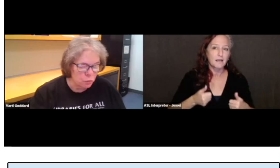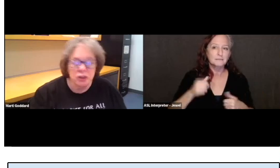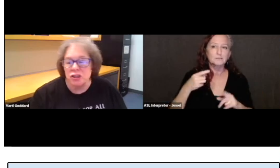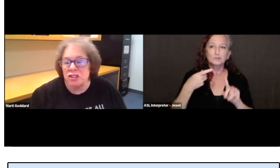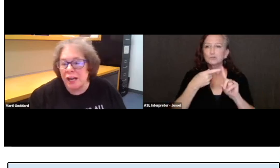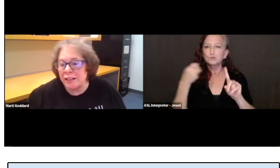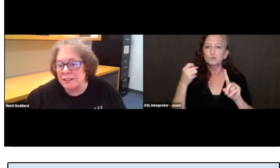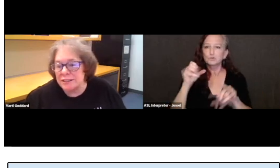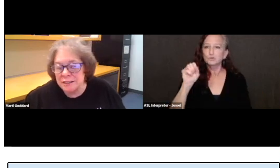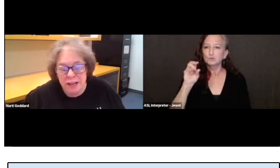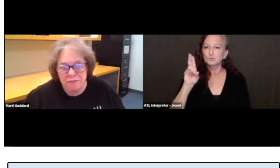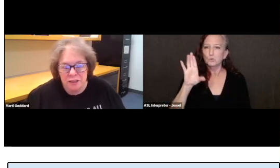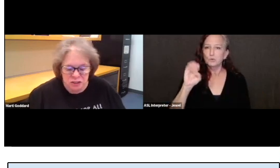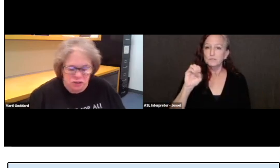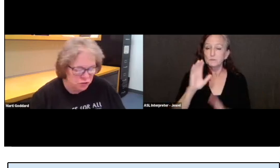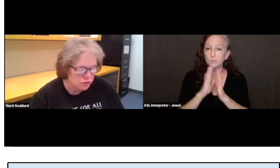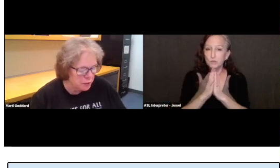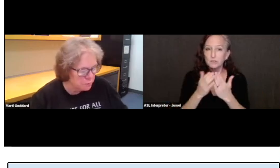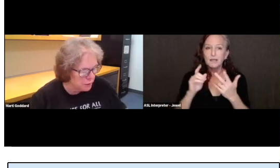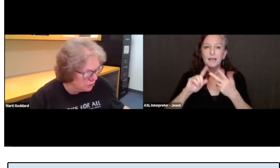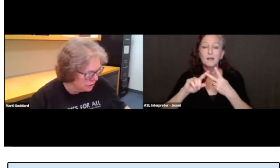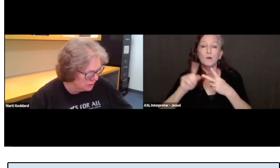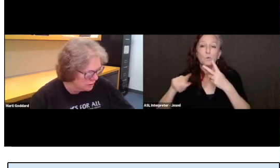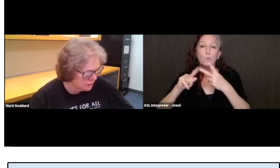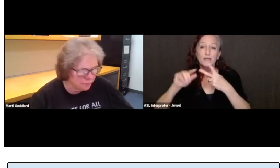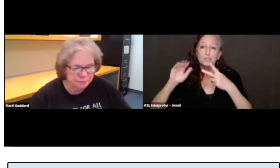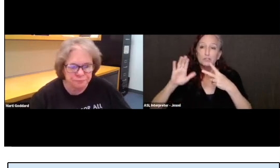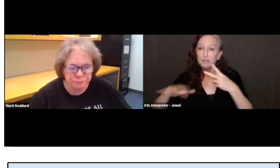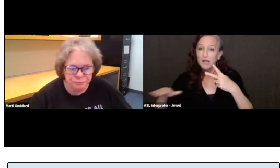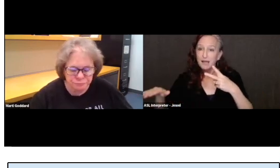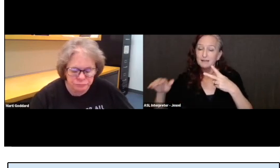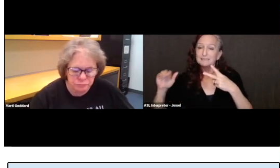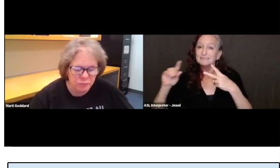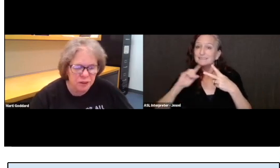When Your Child Is Deaf, that's used by parents.